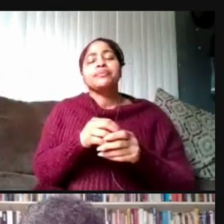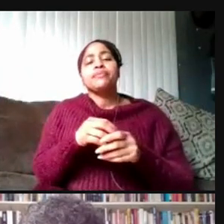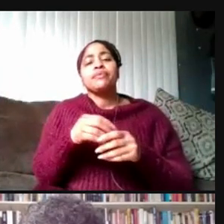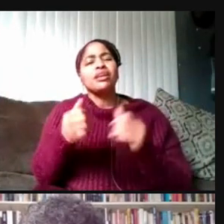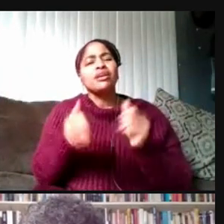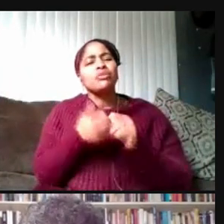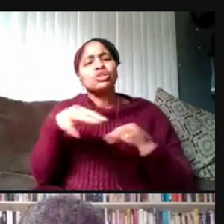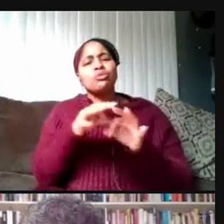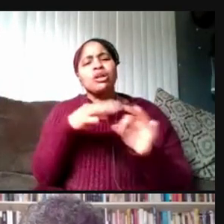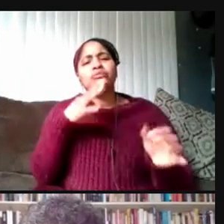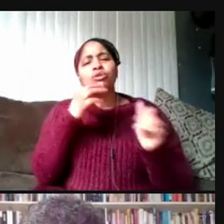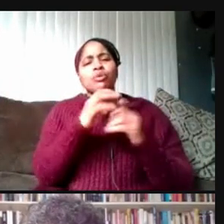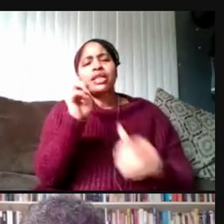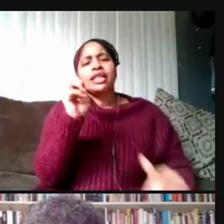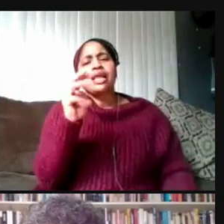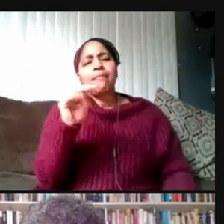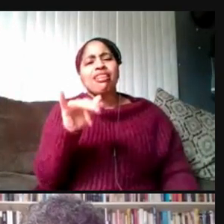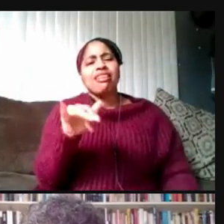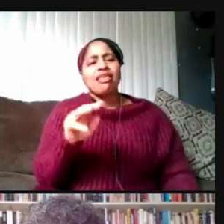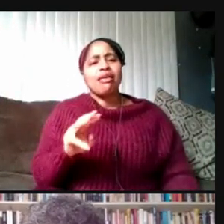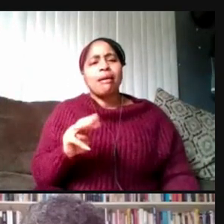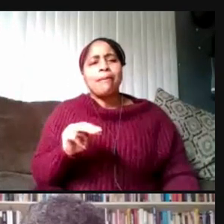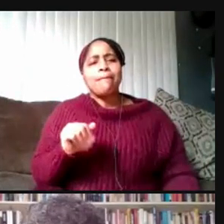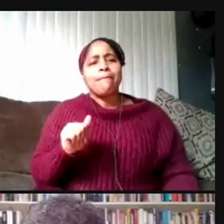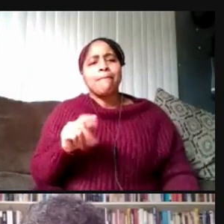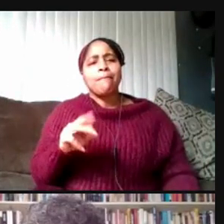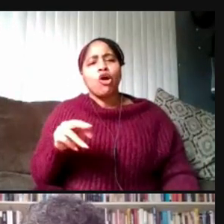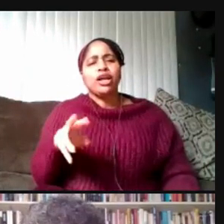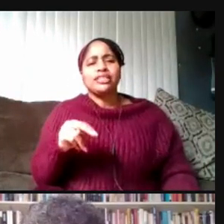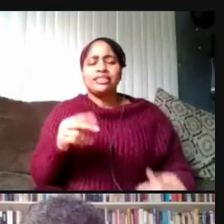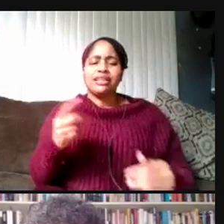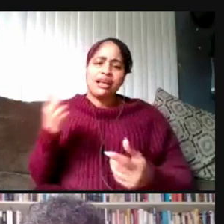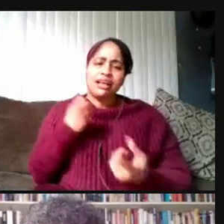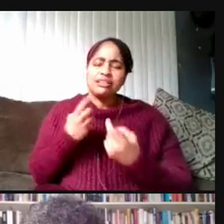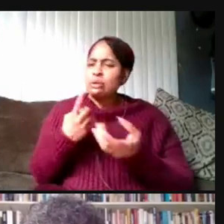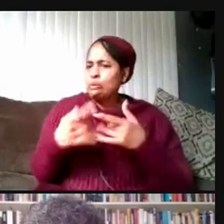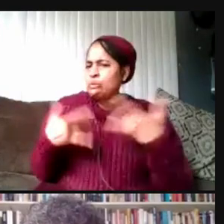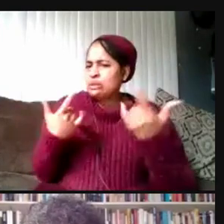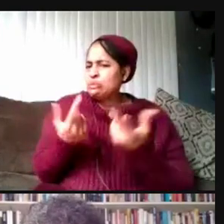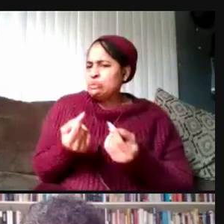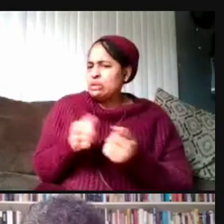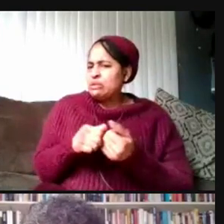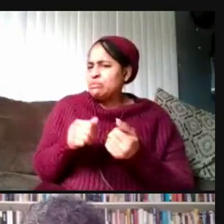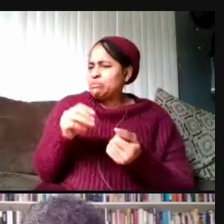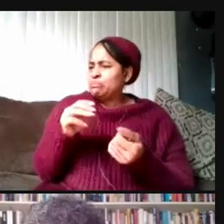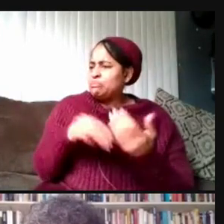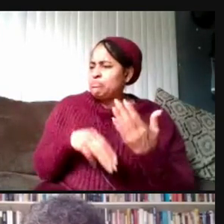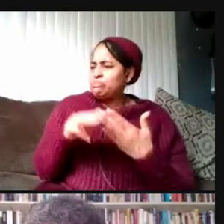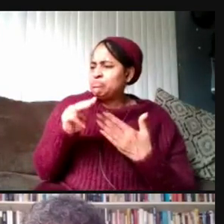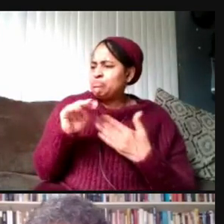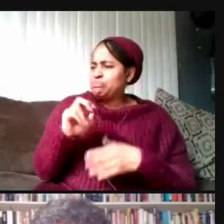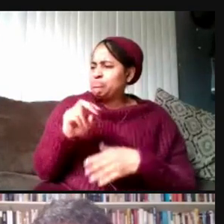yesterday 'cause I keep getting texts from people saying, "What's going on in Michigan?" The mobility data in our state shows